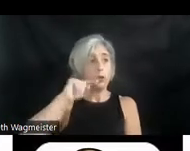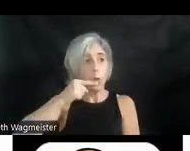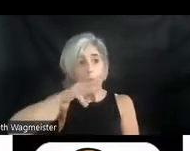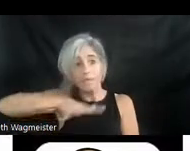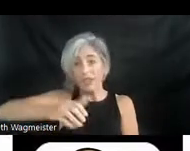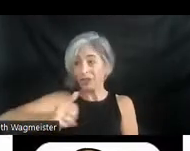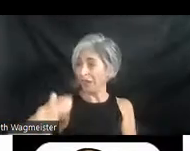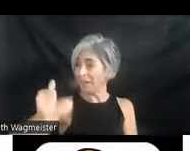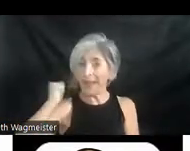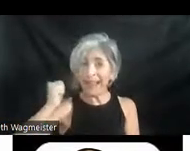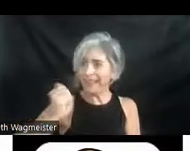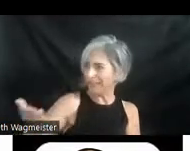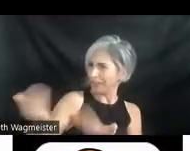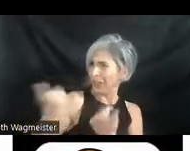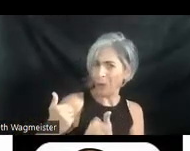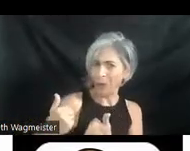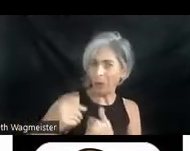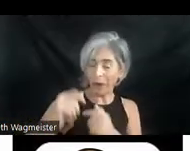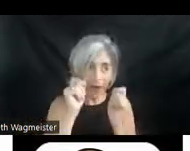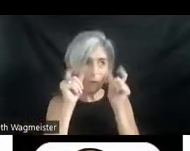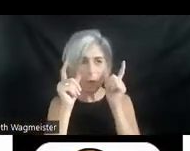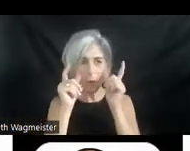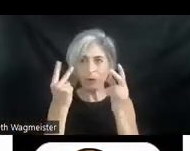Let's go. >> I awoke to see Bobby running like a mad